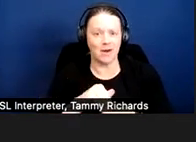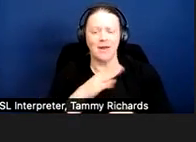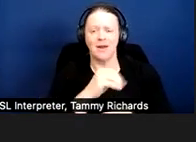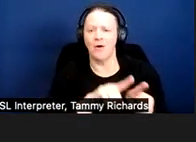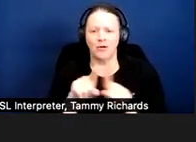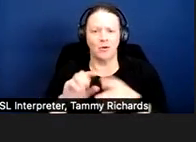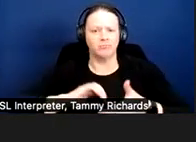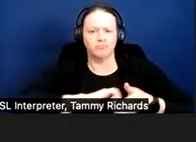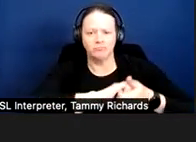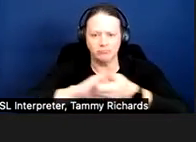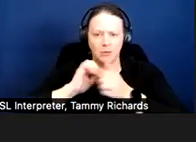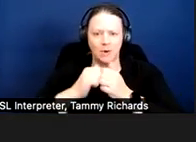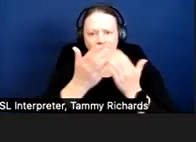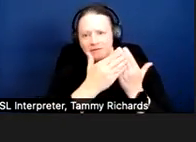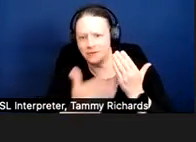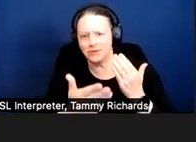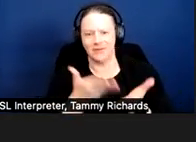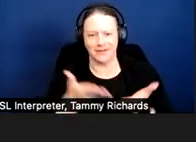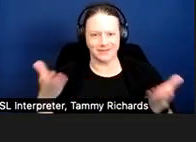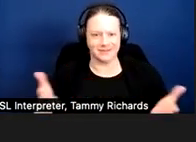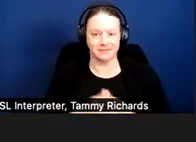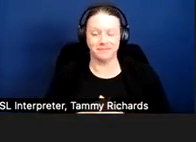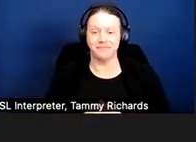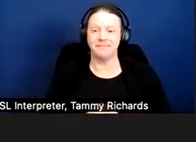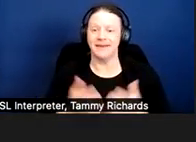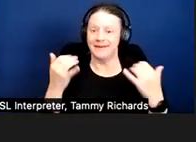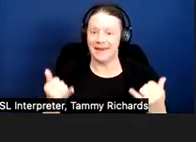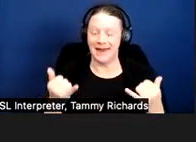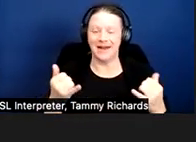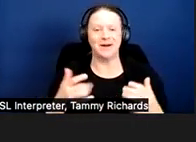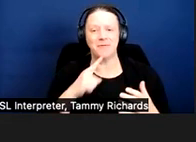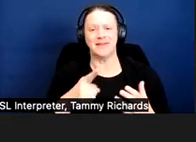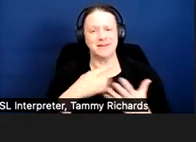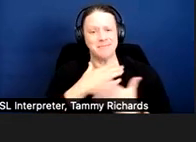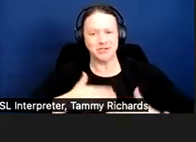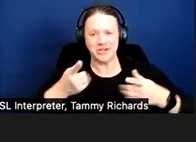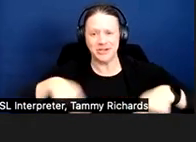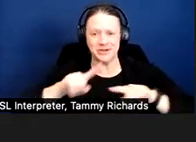And with that said, I really appreciate everybody spending this lovely Friday, an hour of your